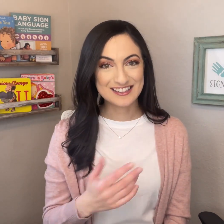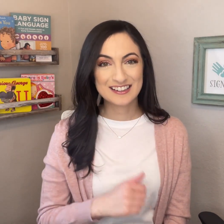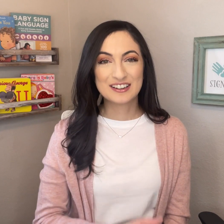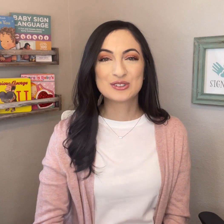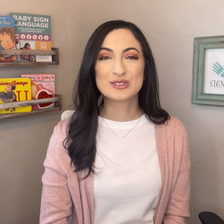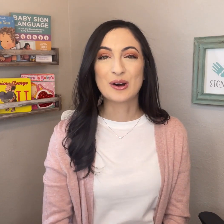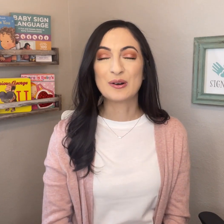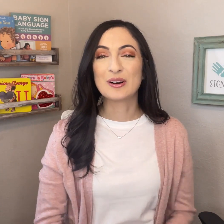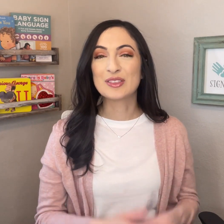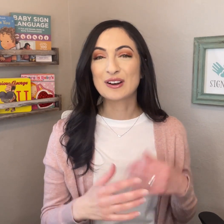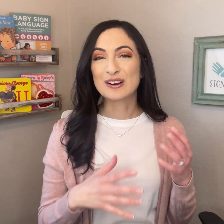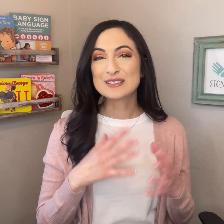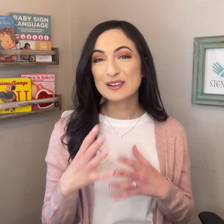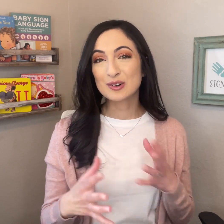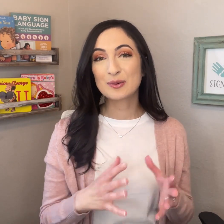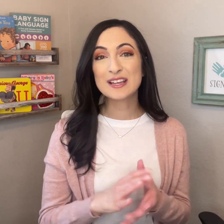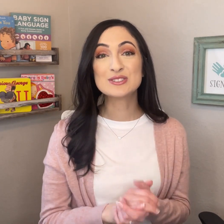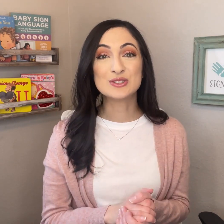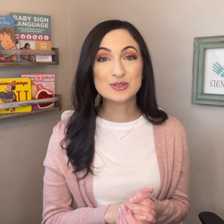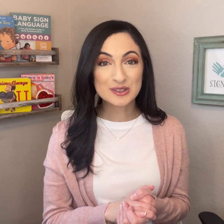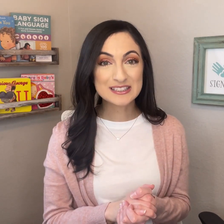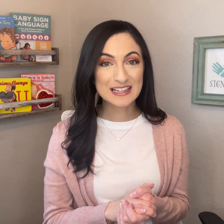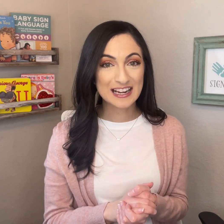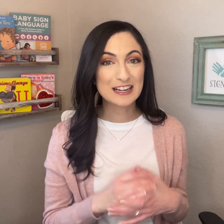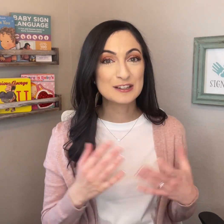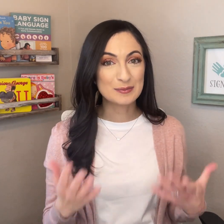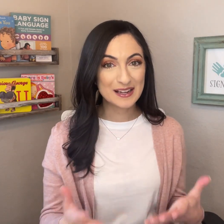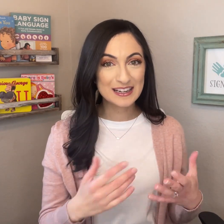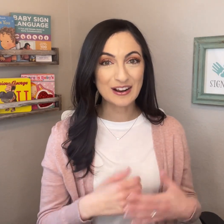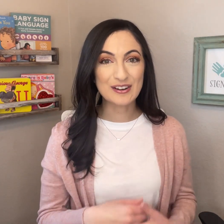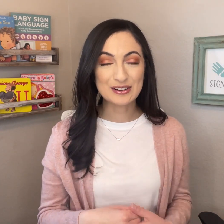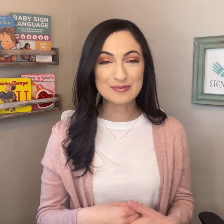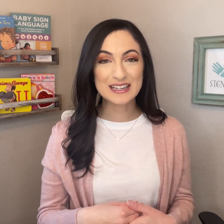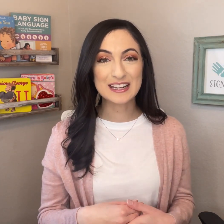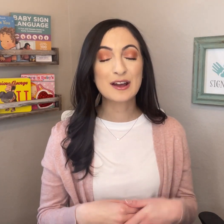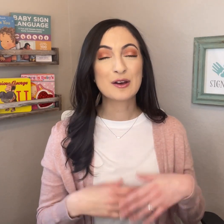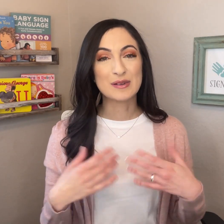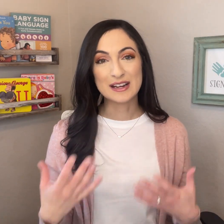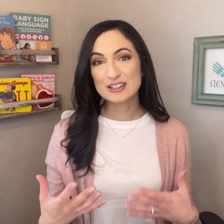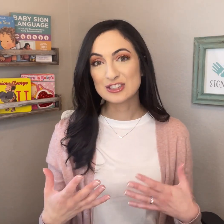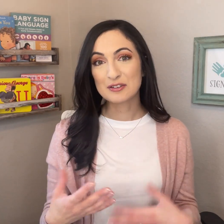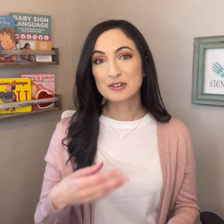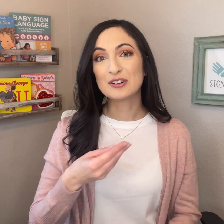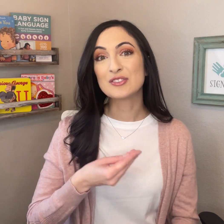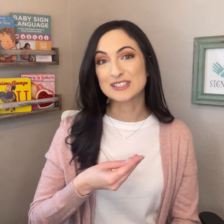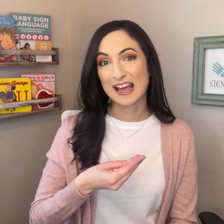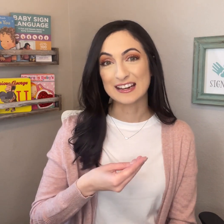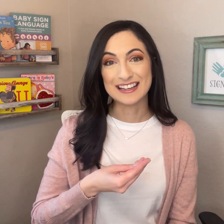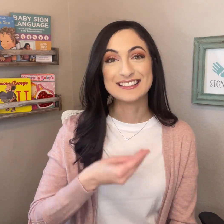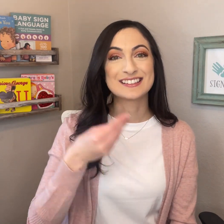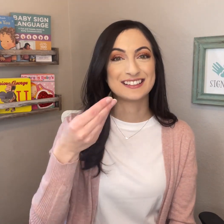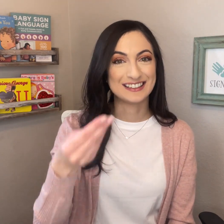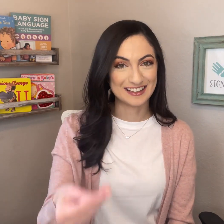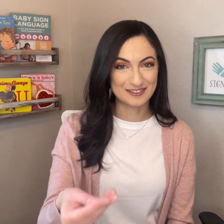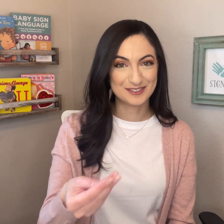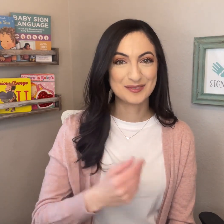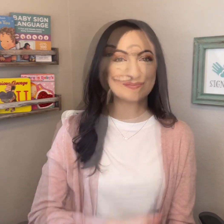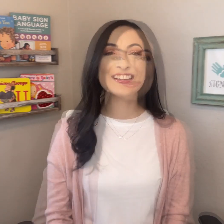So, there are several ways to do this sign depending on your meaning, but in general the sign is GIVE.